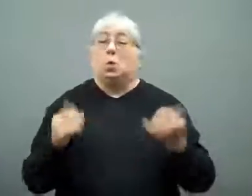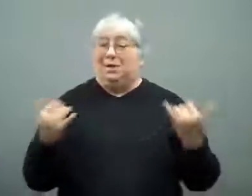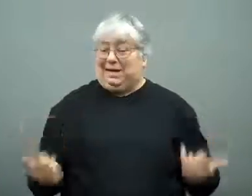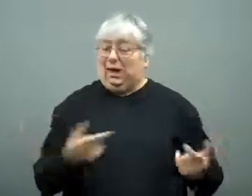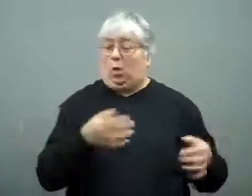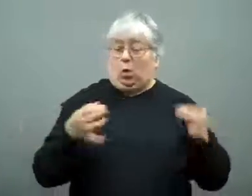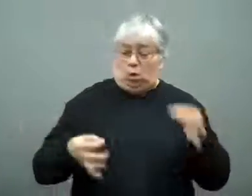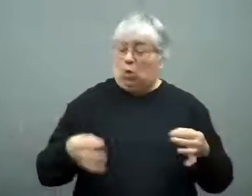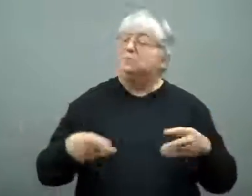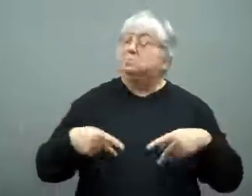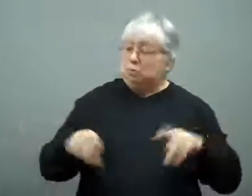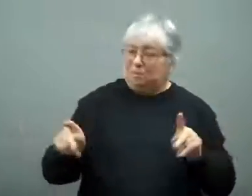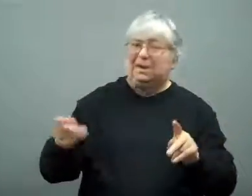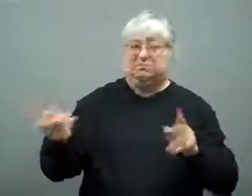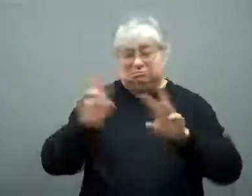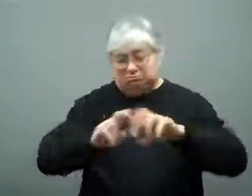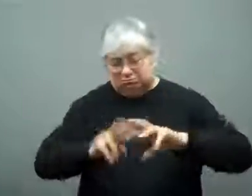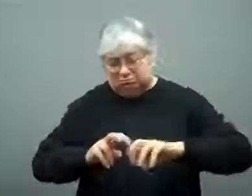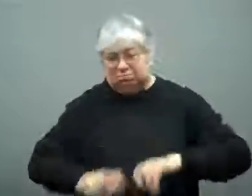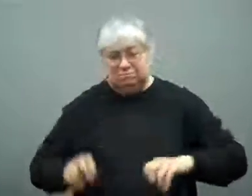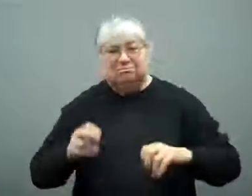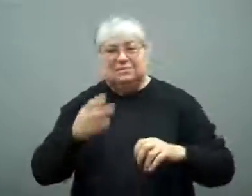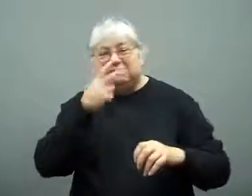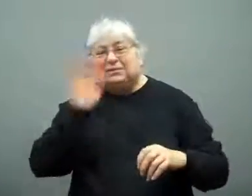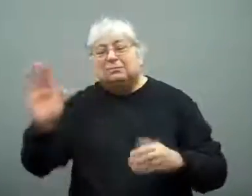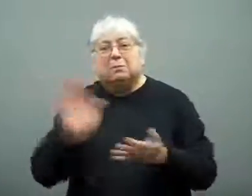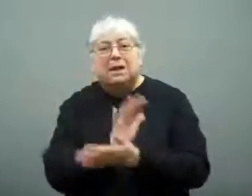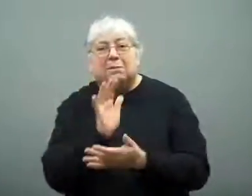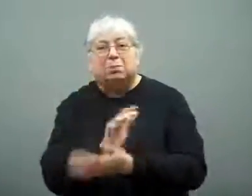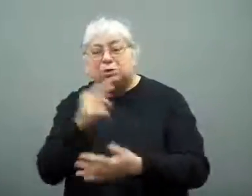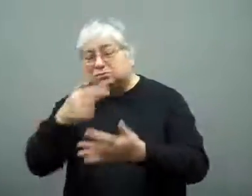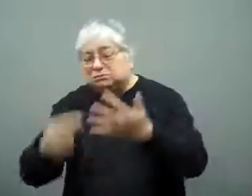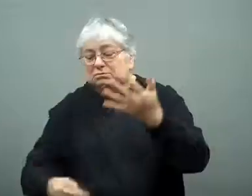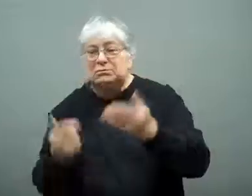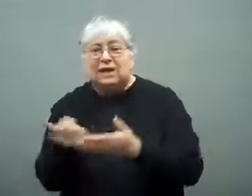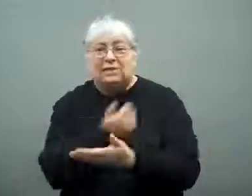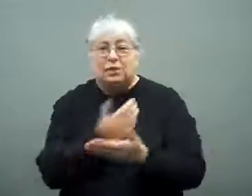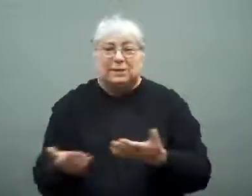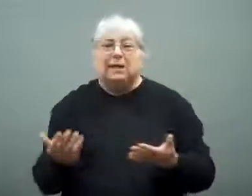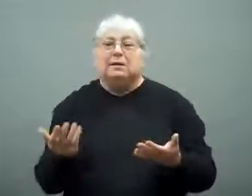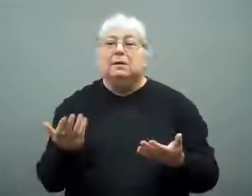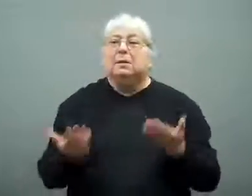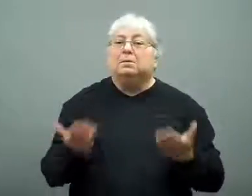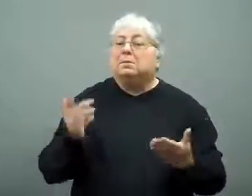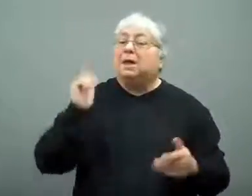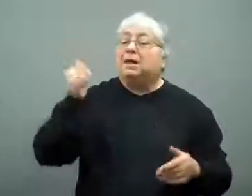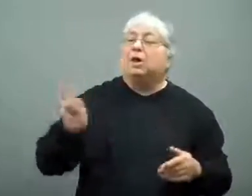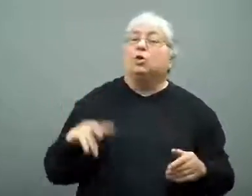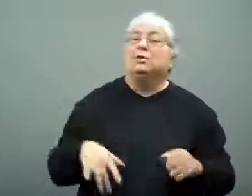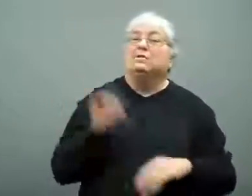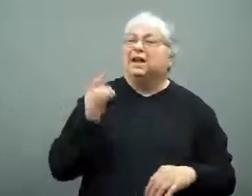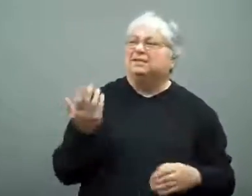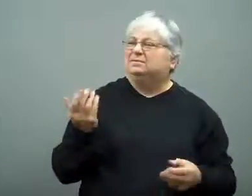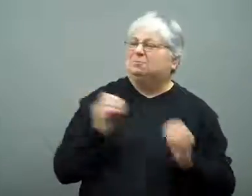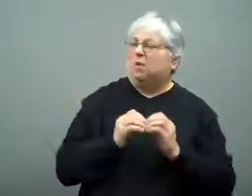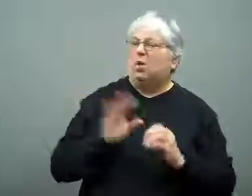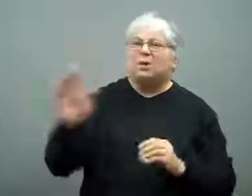The court is allowing these papers to be released.